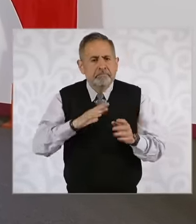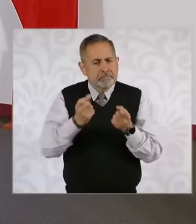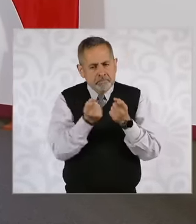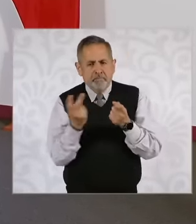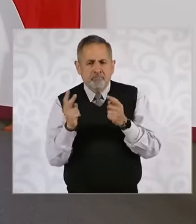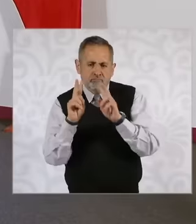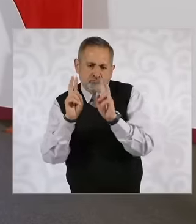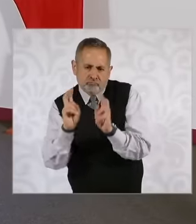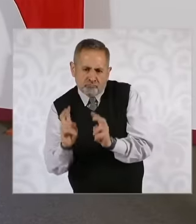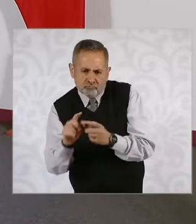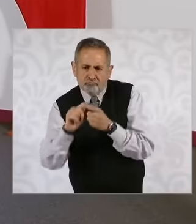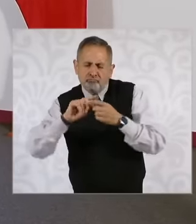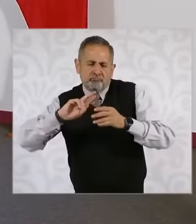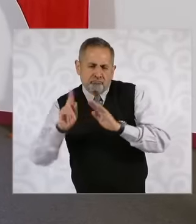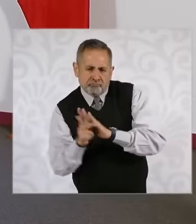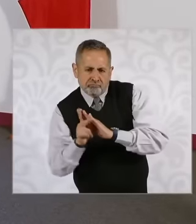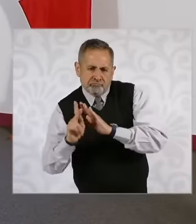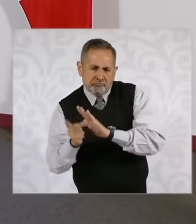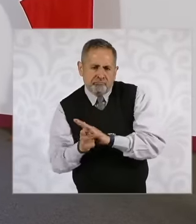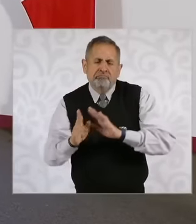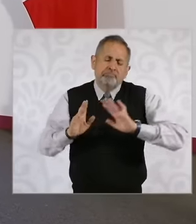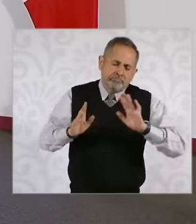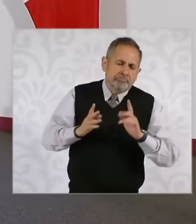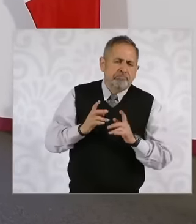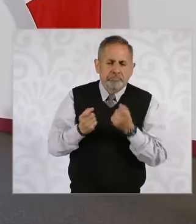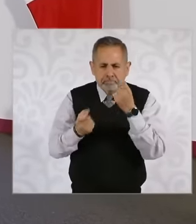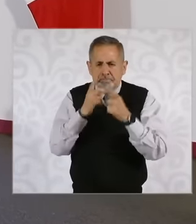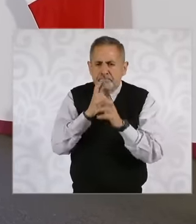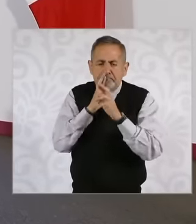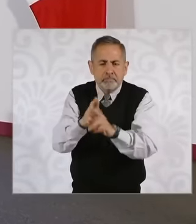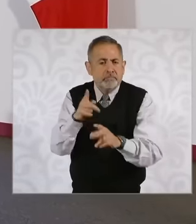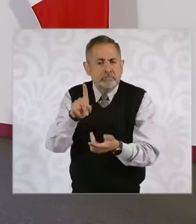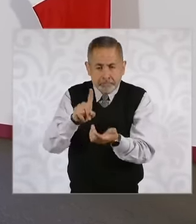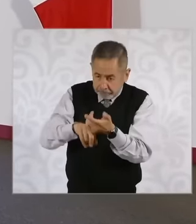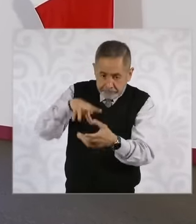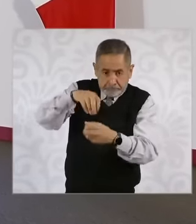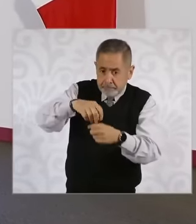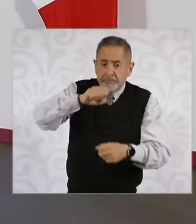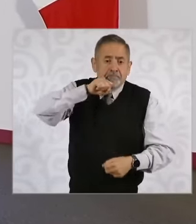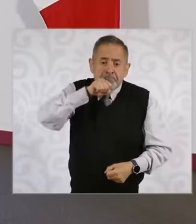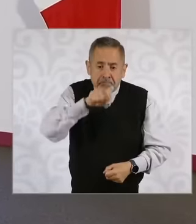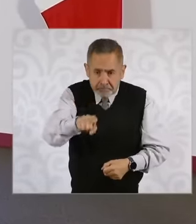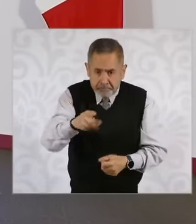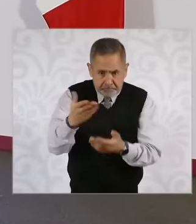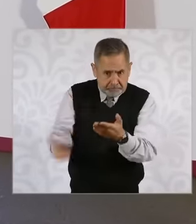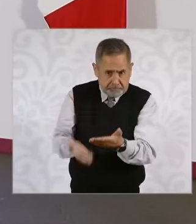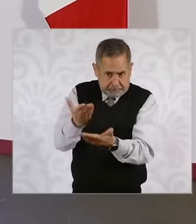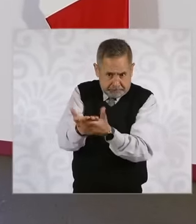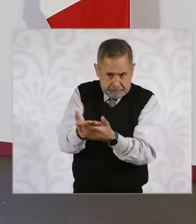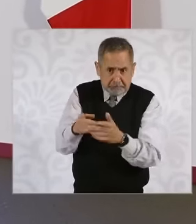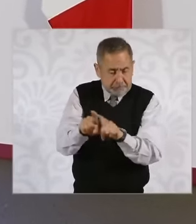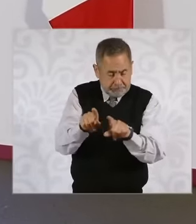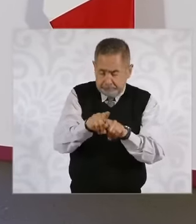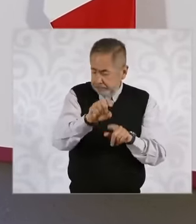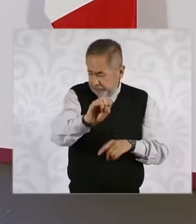in some others that are being reviewed but they do not change the essence of what was presented eh And there